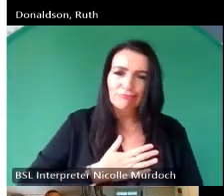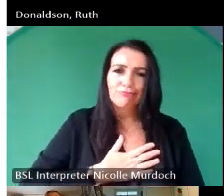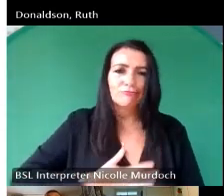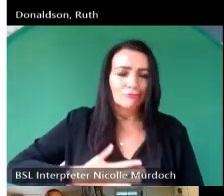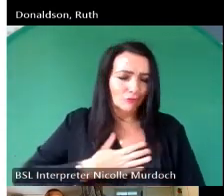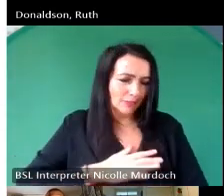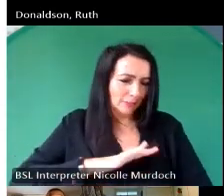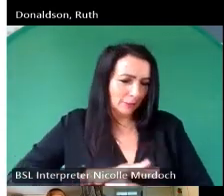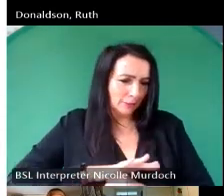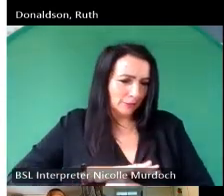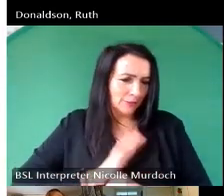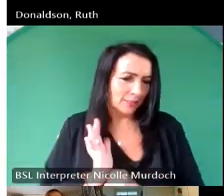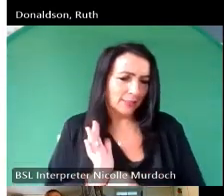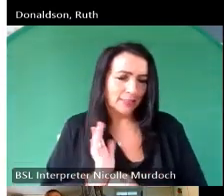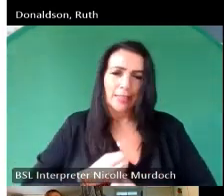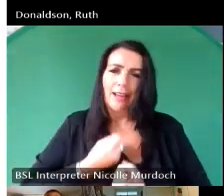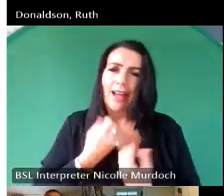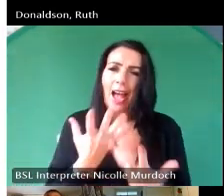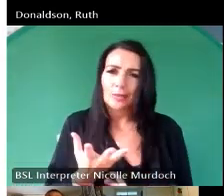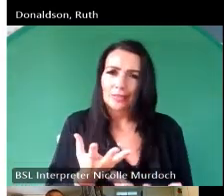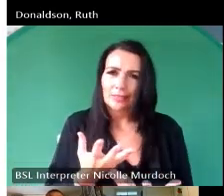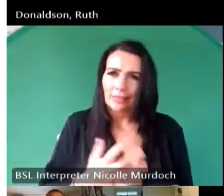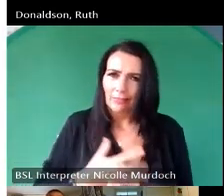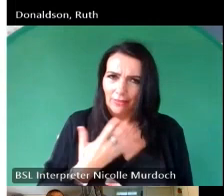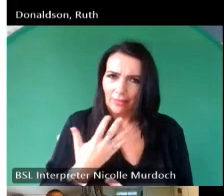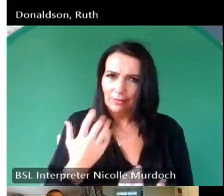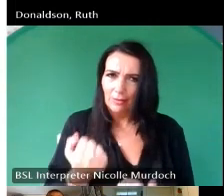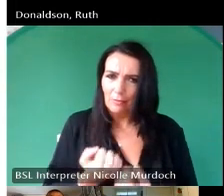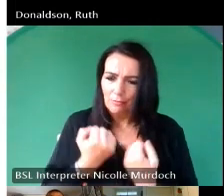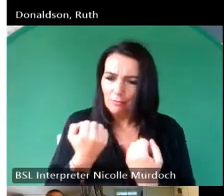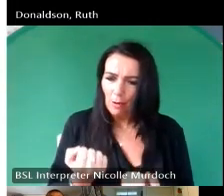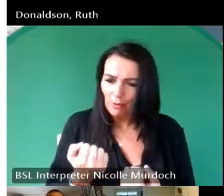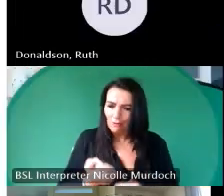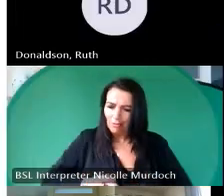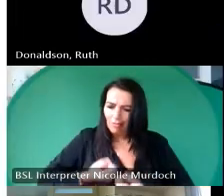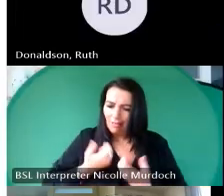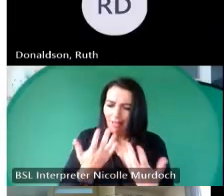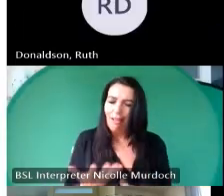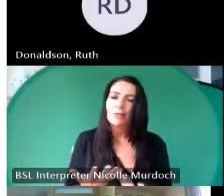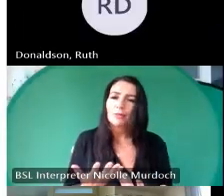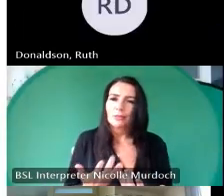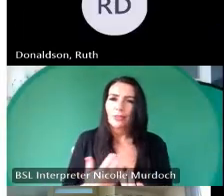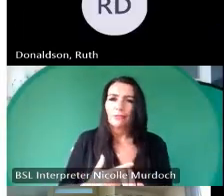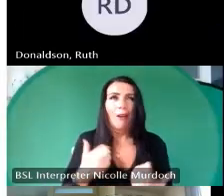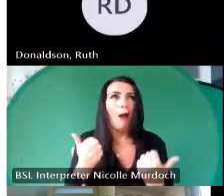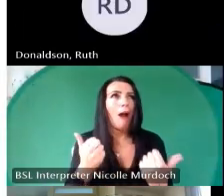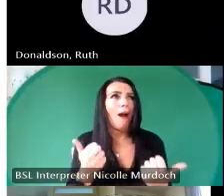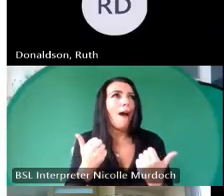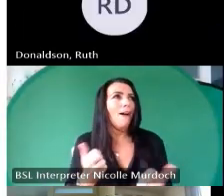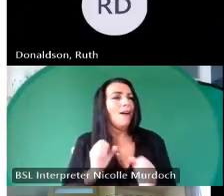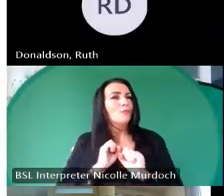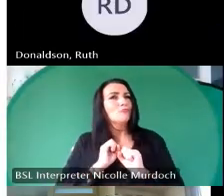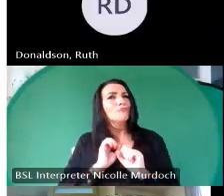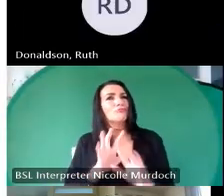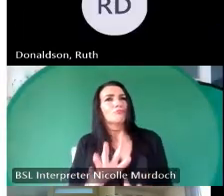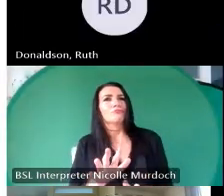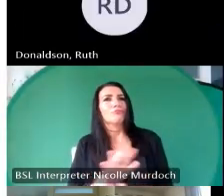that in itself can be a really to have being part of that can be feel great simply feel amazing can